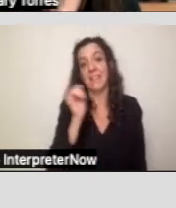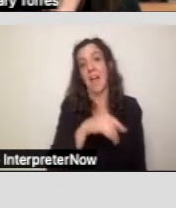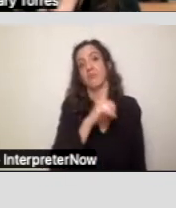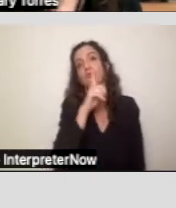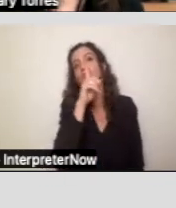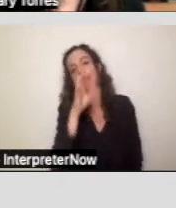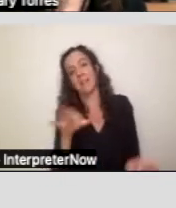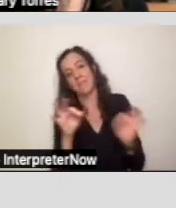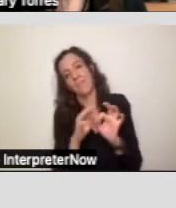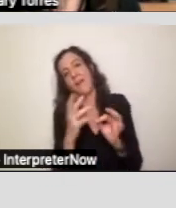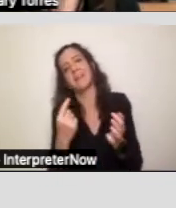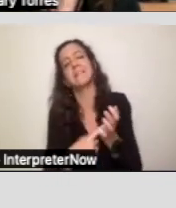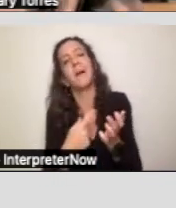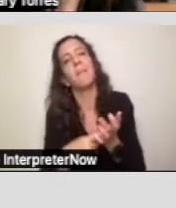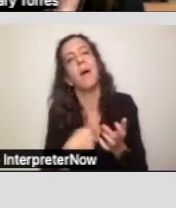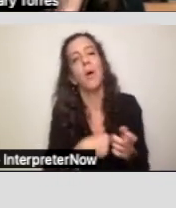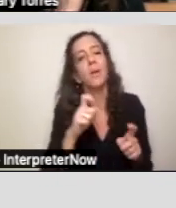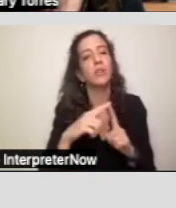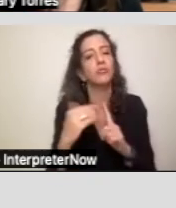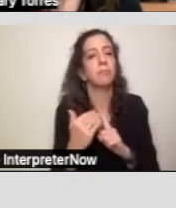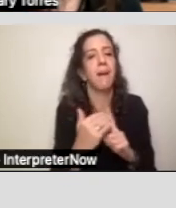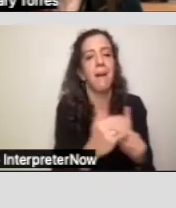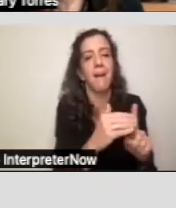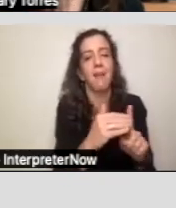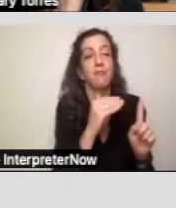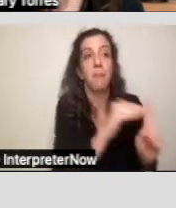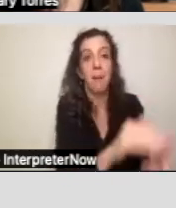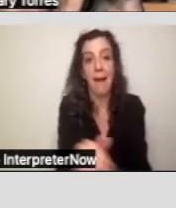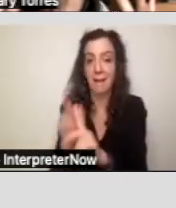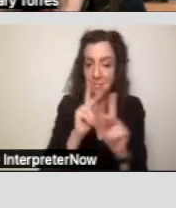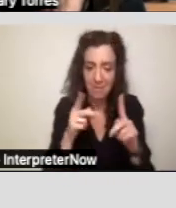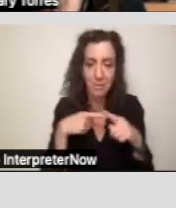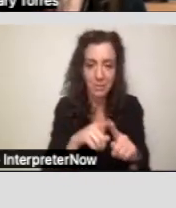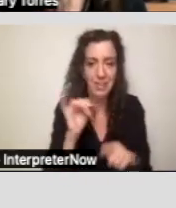And sometimes we need to remind everybody at an IPP meeting that this is our focus